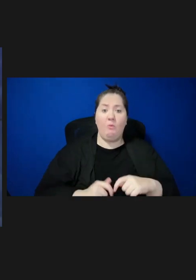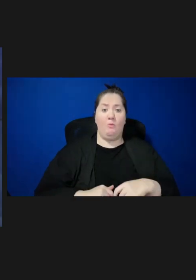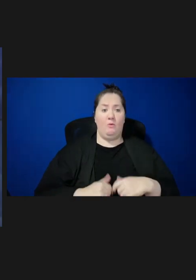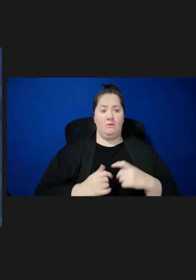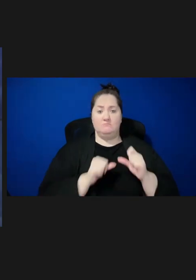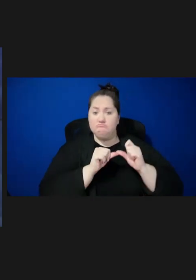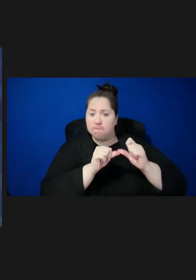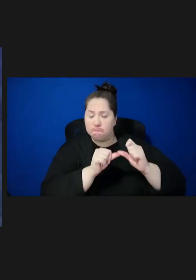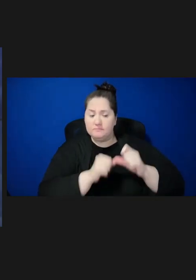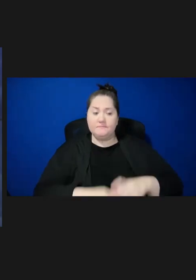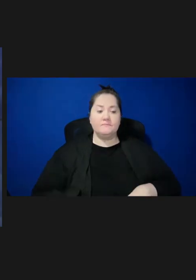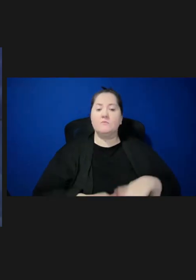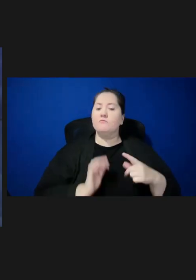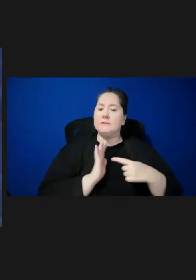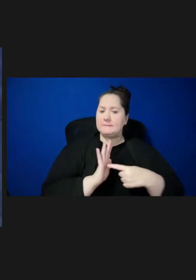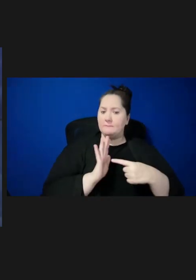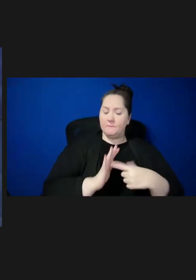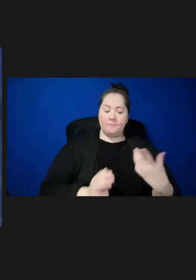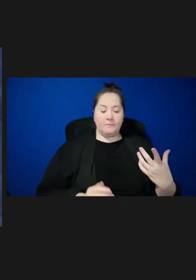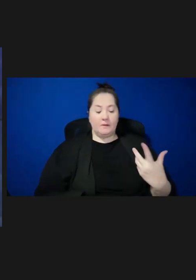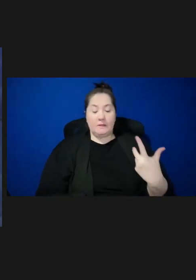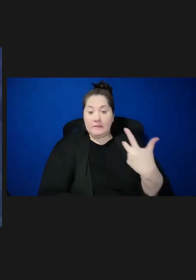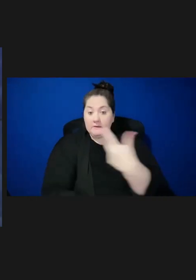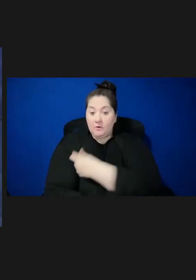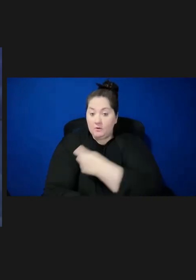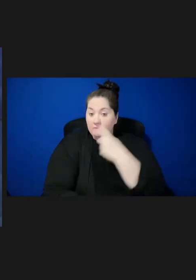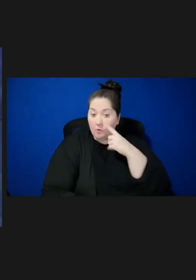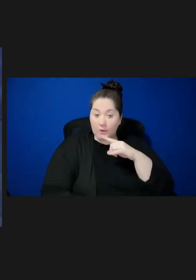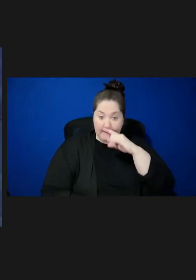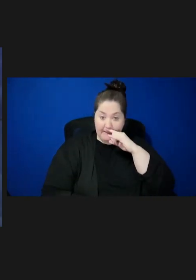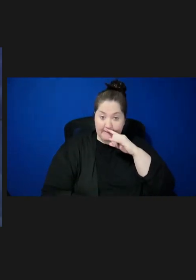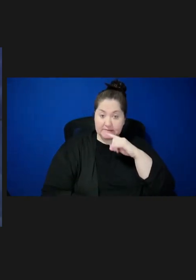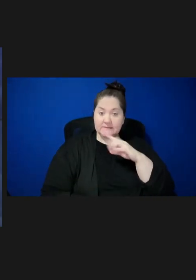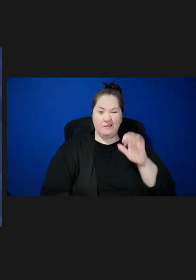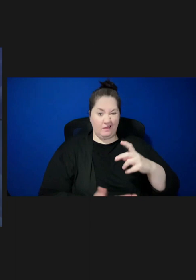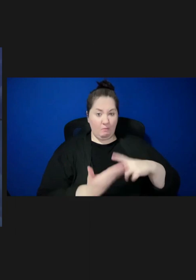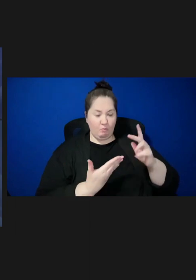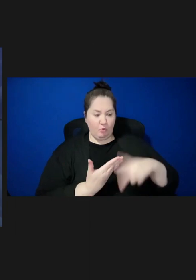the Vaccines for Children program has been helping families protect their children